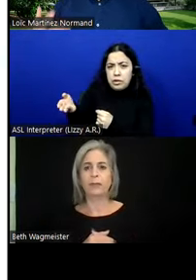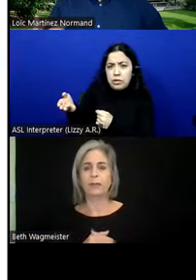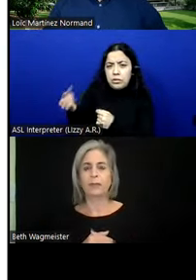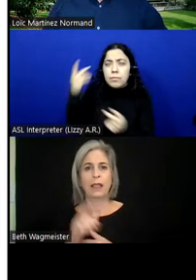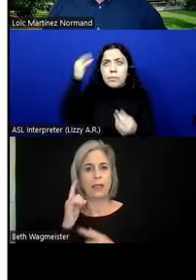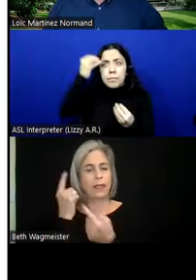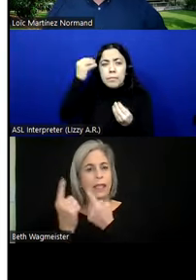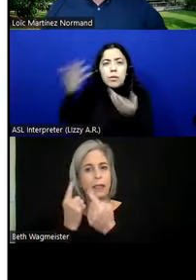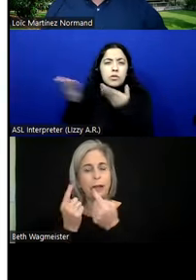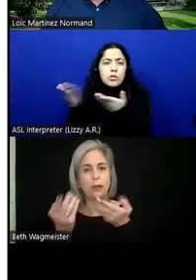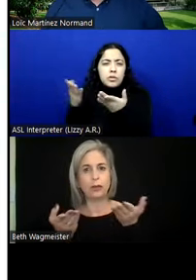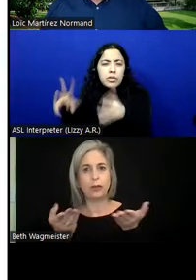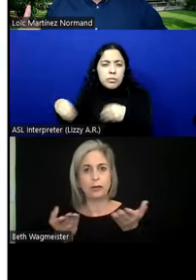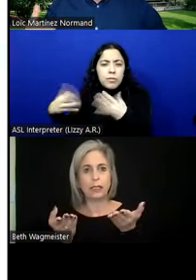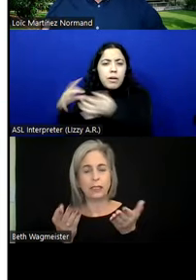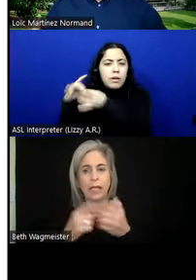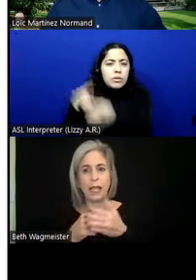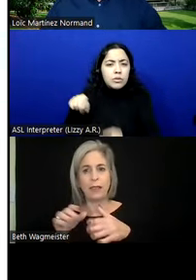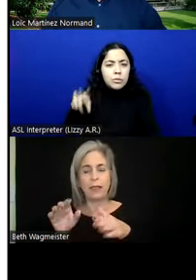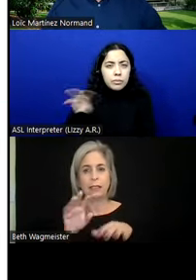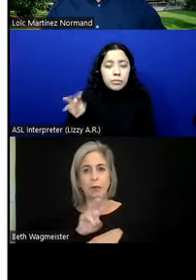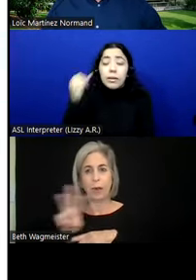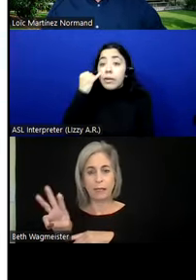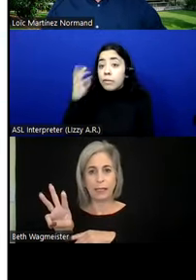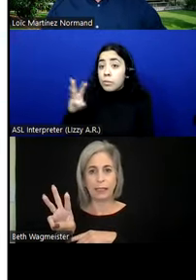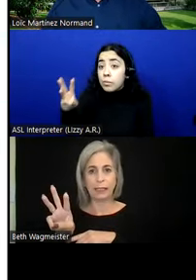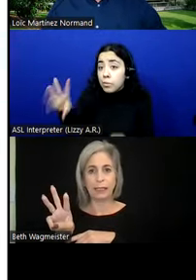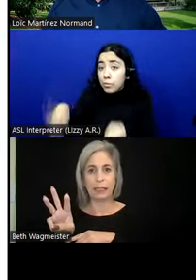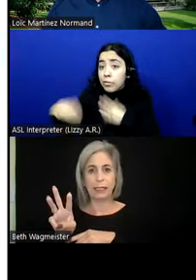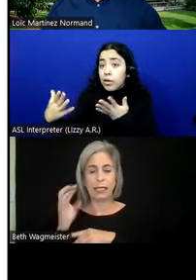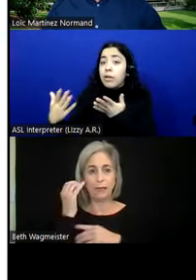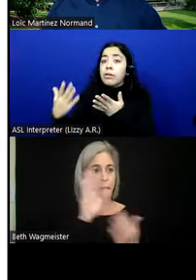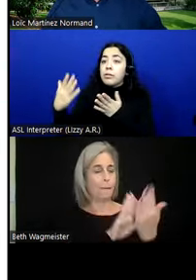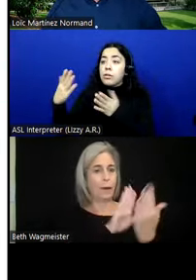what the services are on this website. If the web is providing person to person communication and